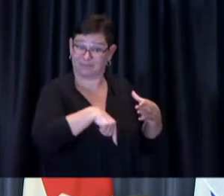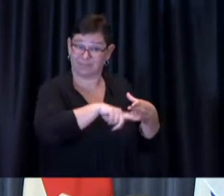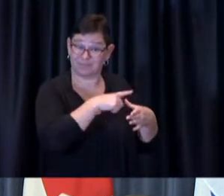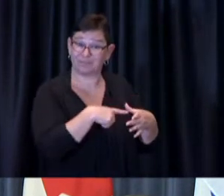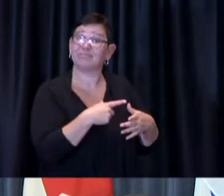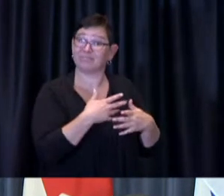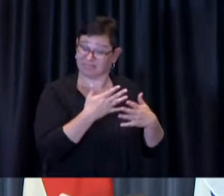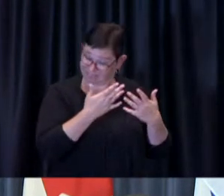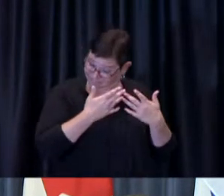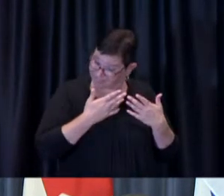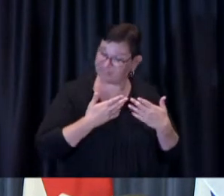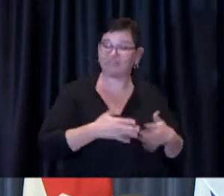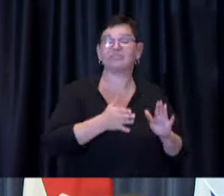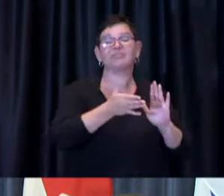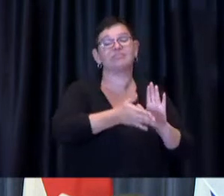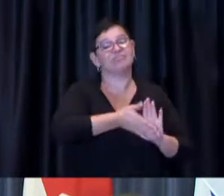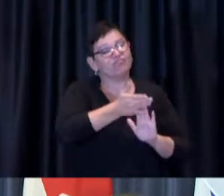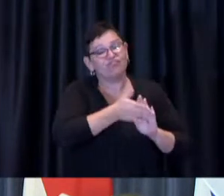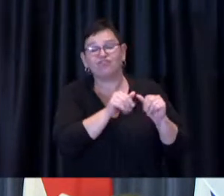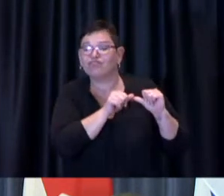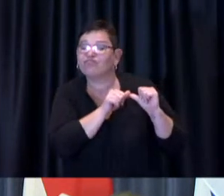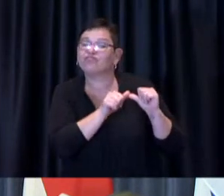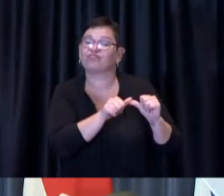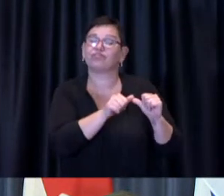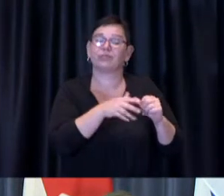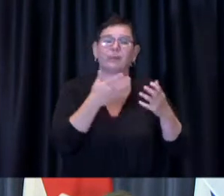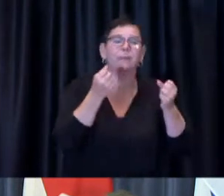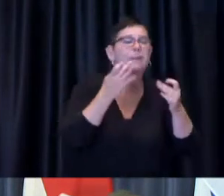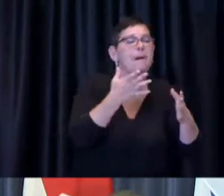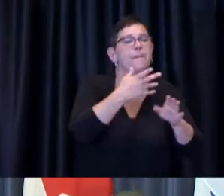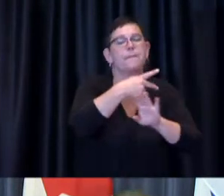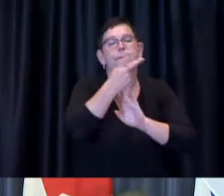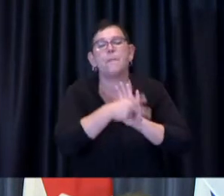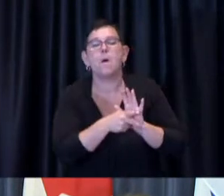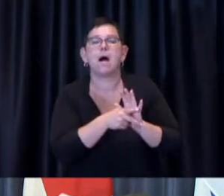with numerous initiatives and planning operations both underway and on track.